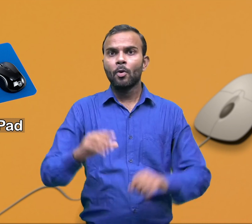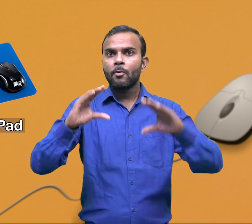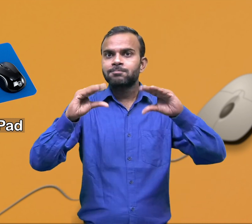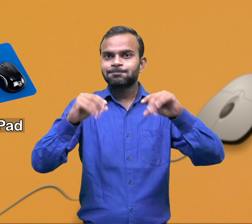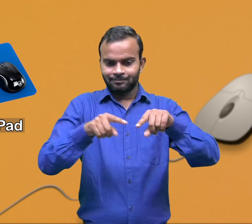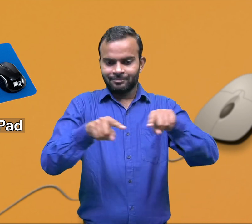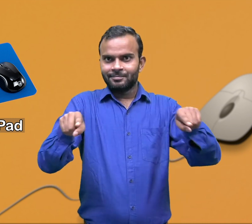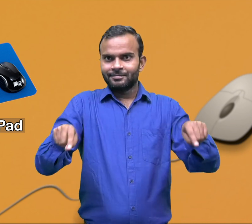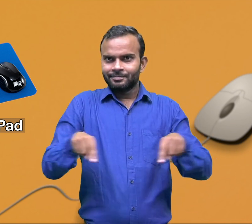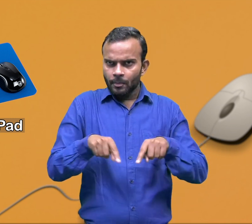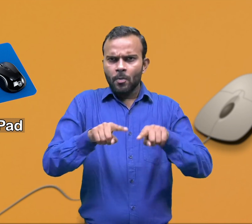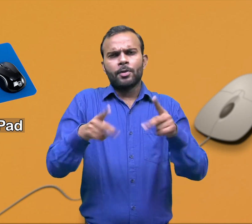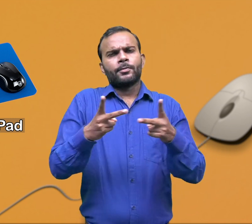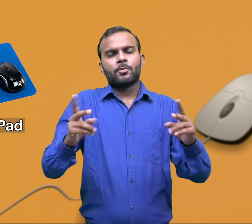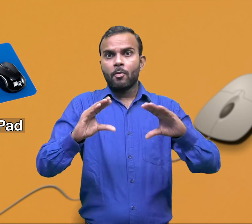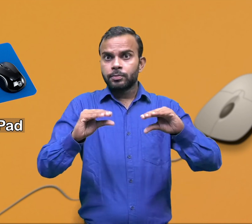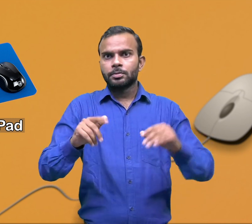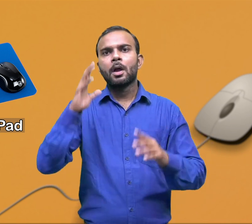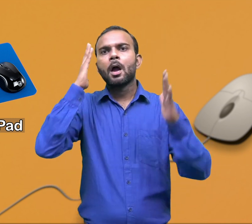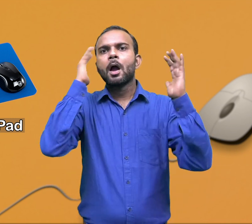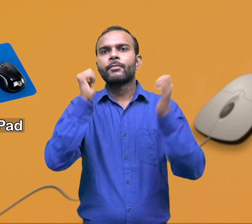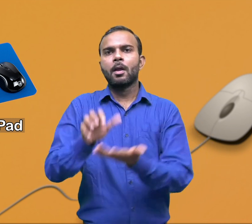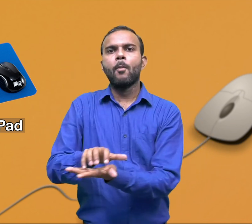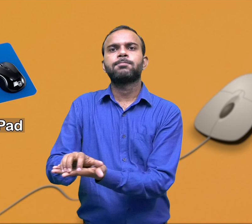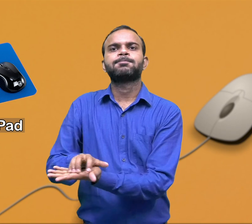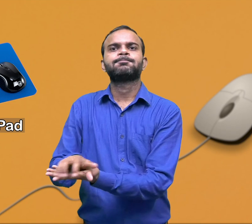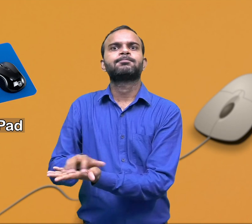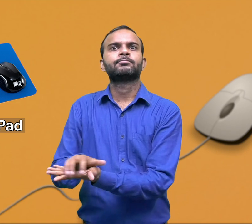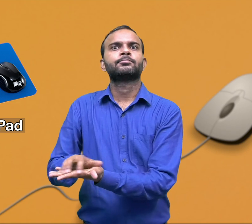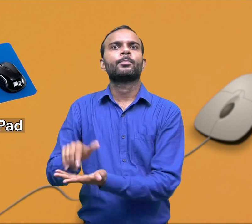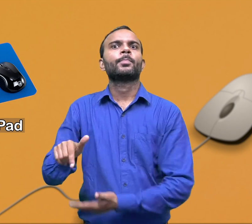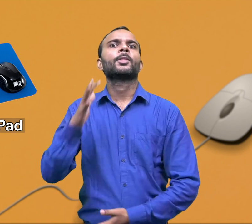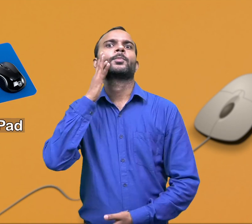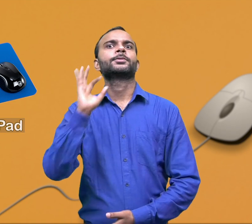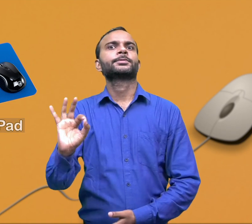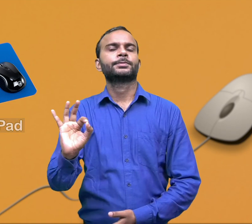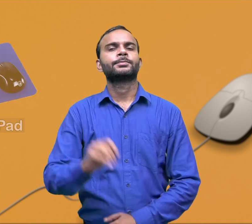It is a small flat pad on which the mouse is kept and moved so that the movement is smooth.